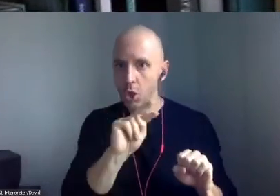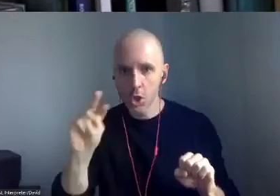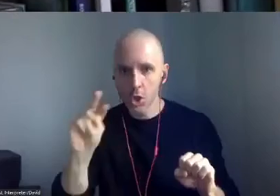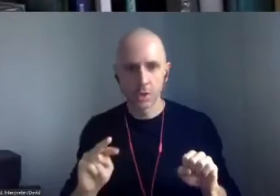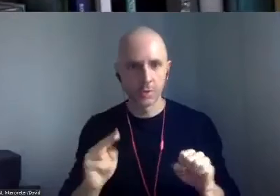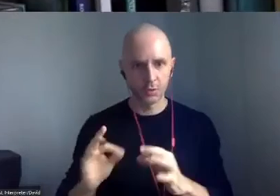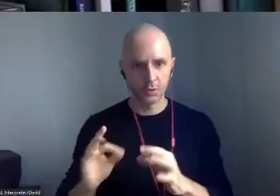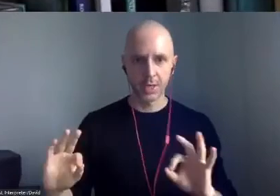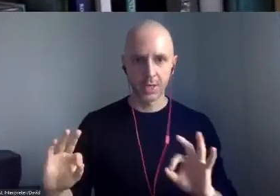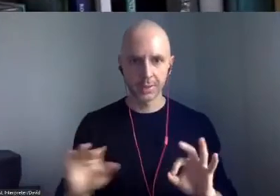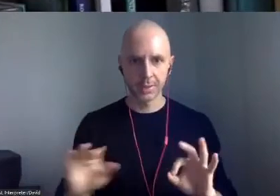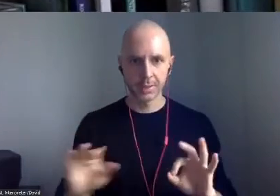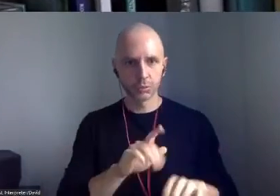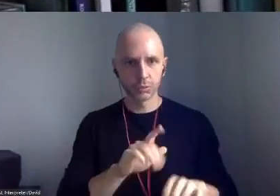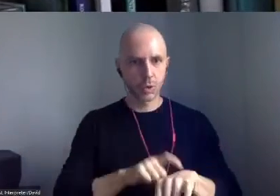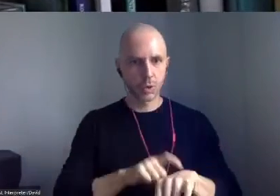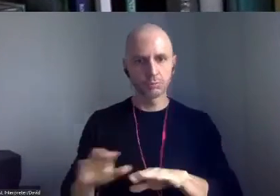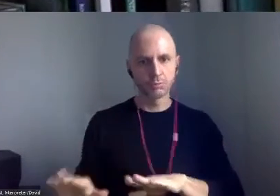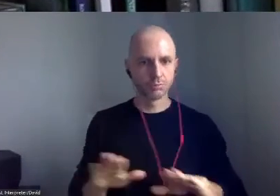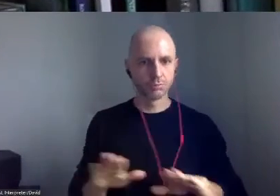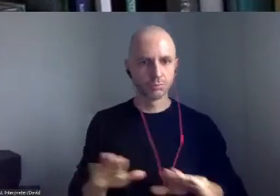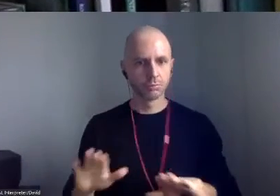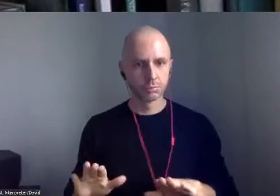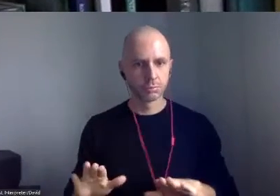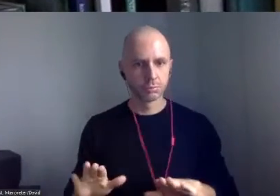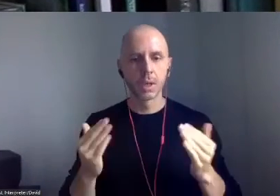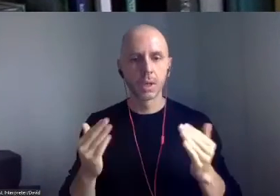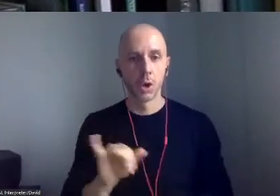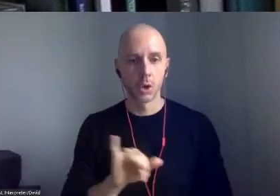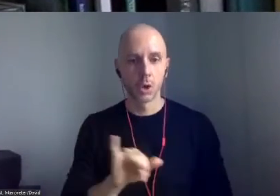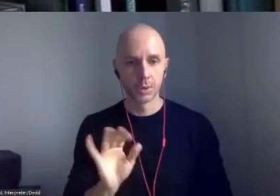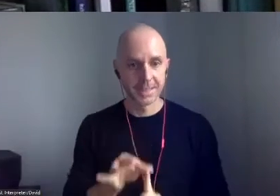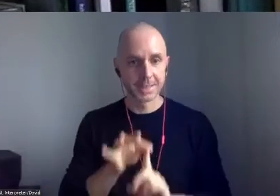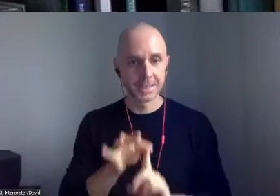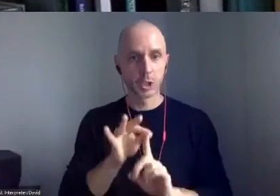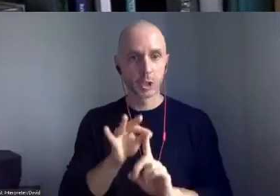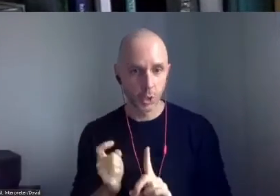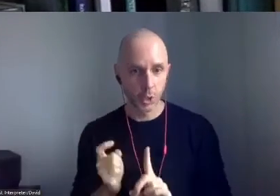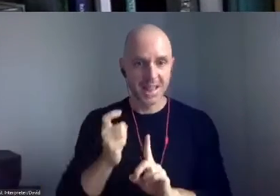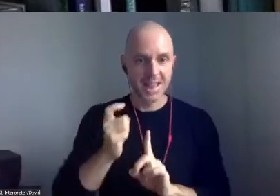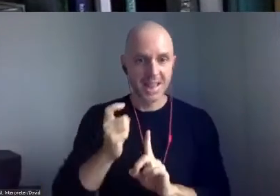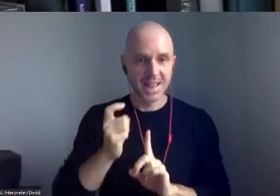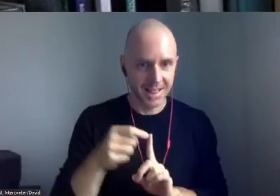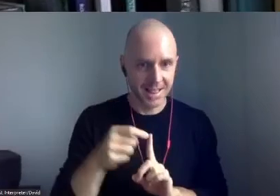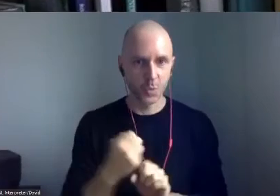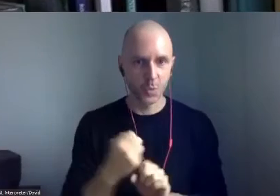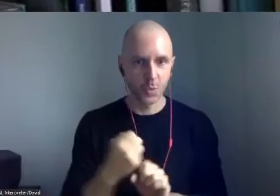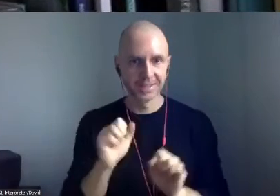We will be also hosting a special Give-Away during the art crawl. So come on out. I'm going to pass it back to Naomi,